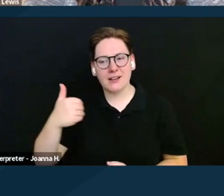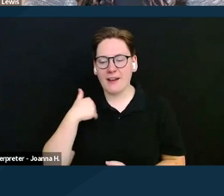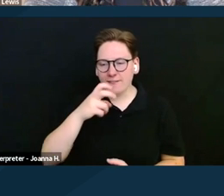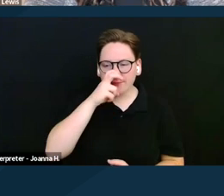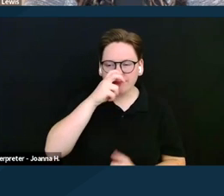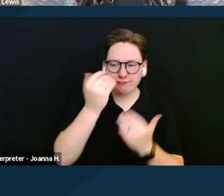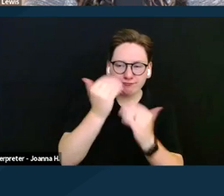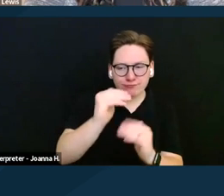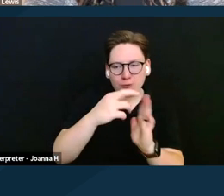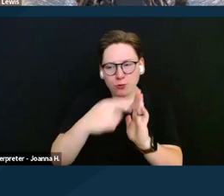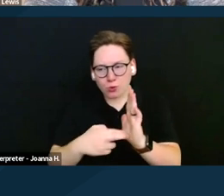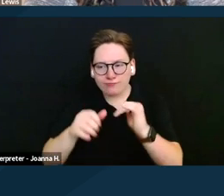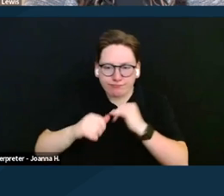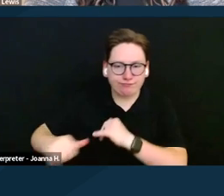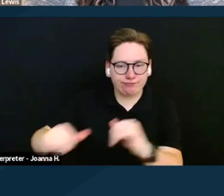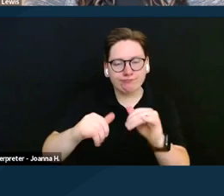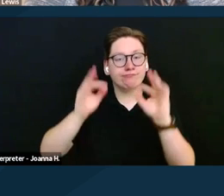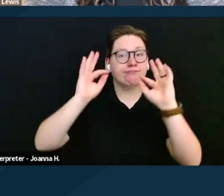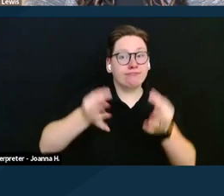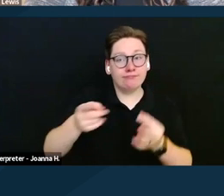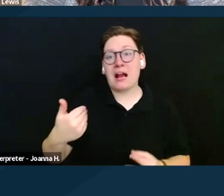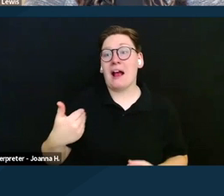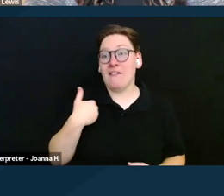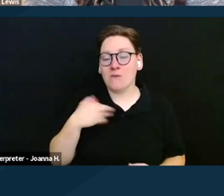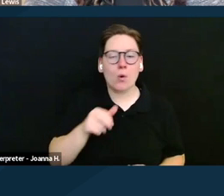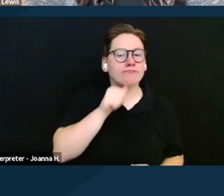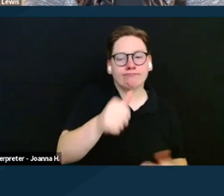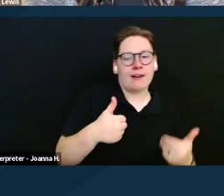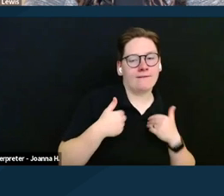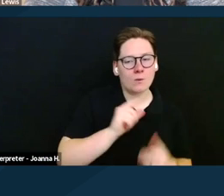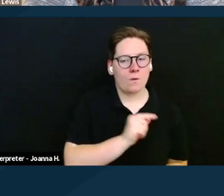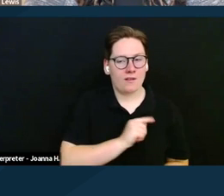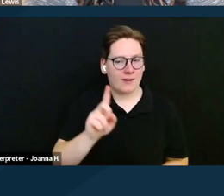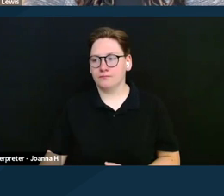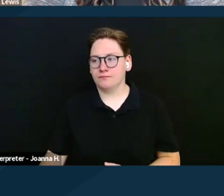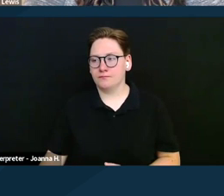for determining whether a person has a qualifying disability. Next slide.